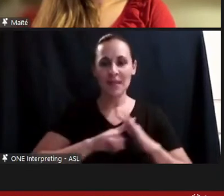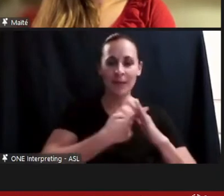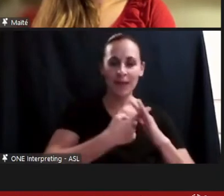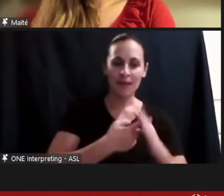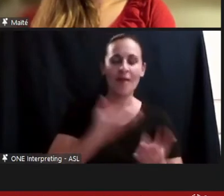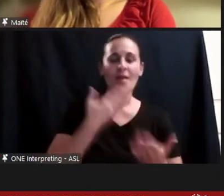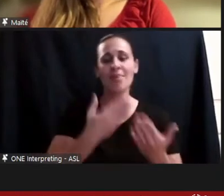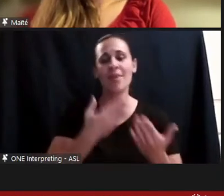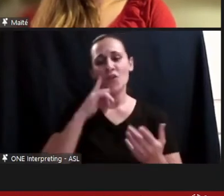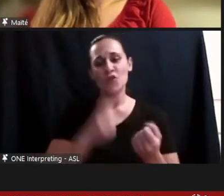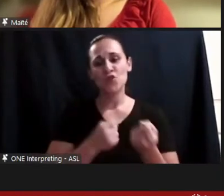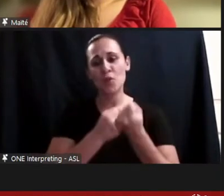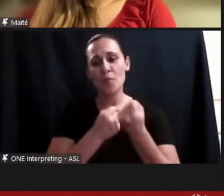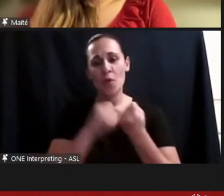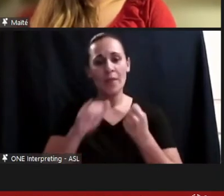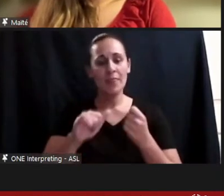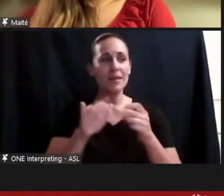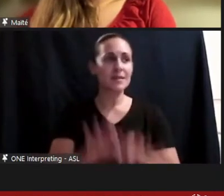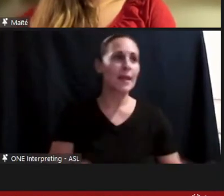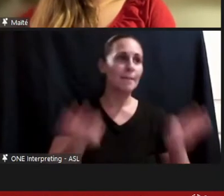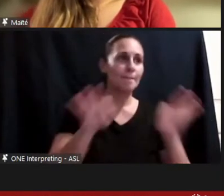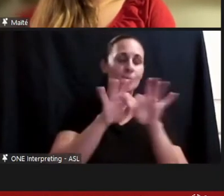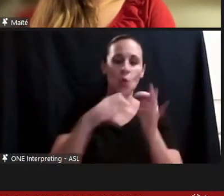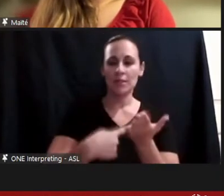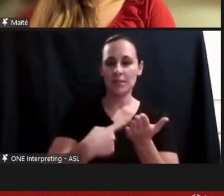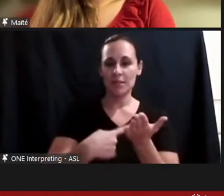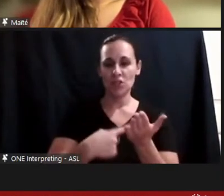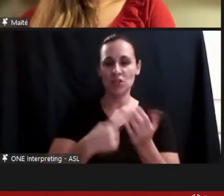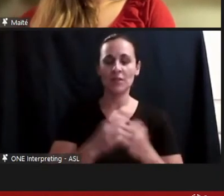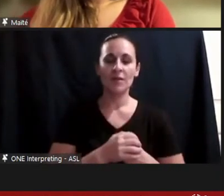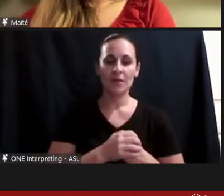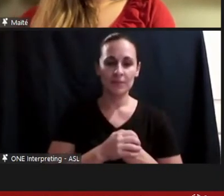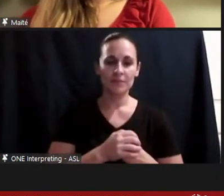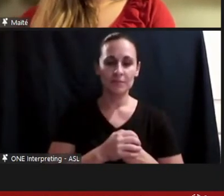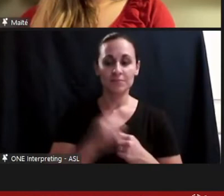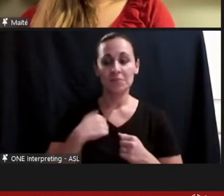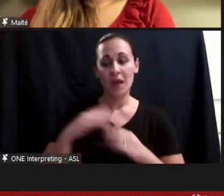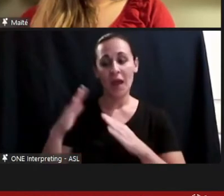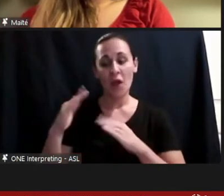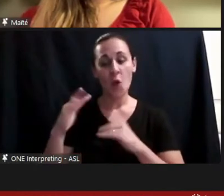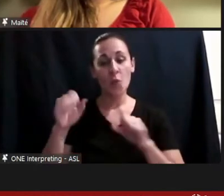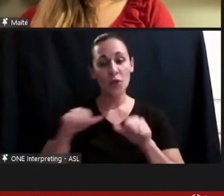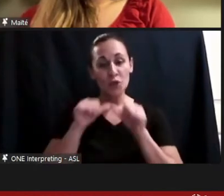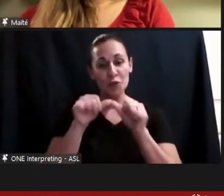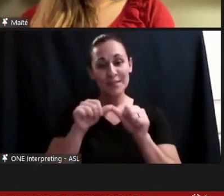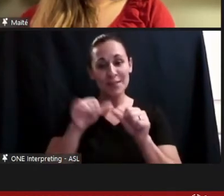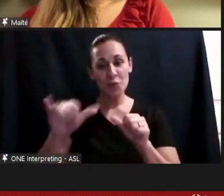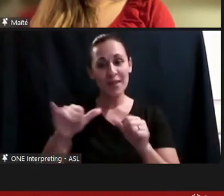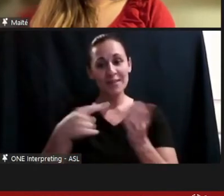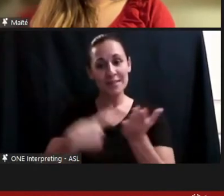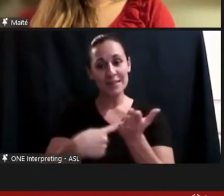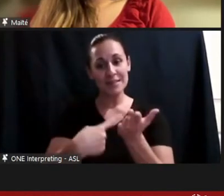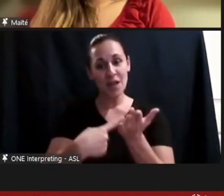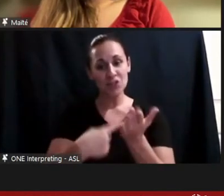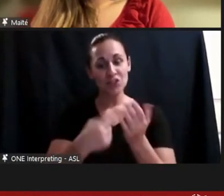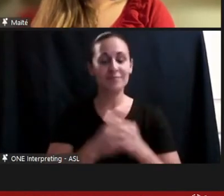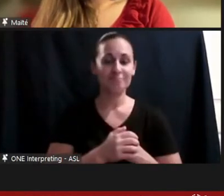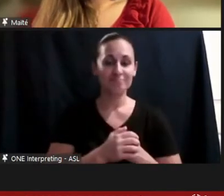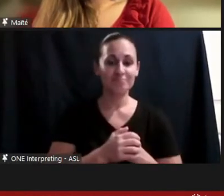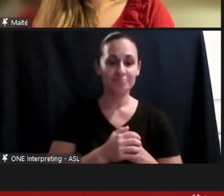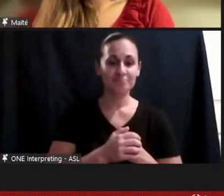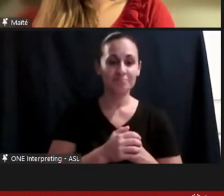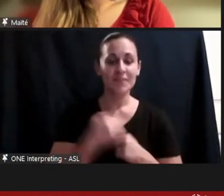important discussion. And I hope we can continue the discussion. I know that Stanford plans to host